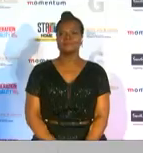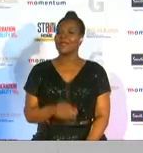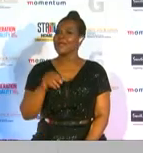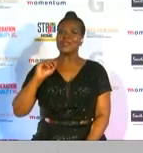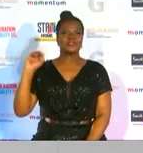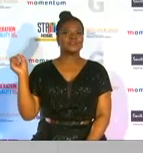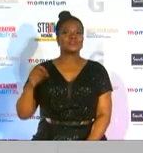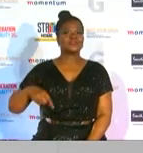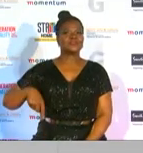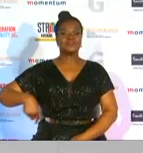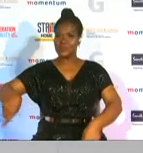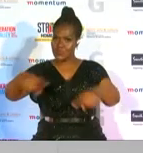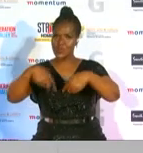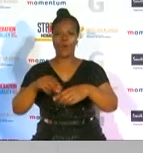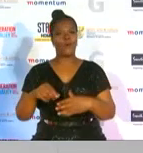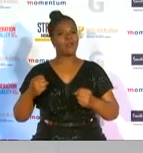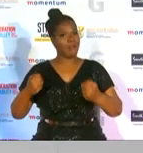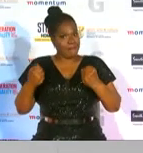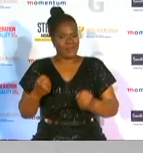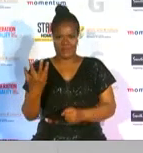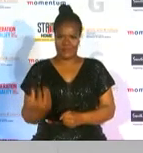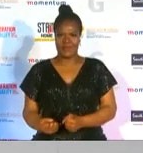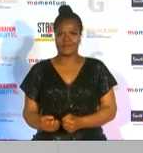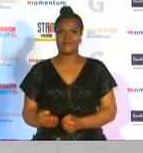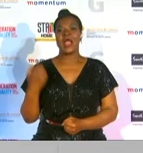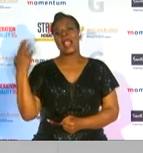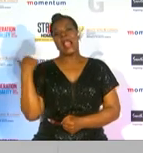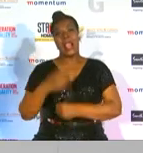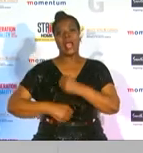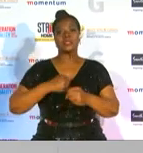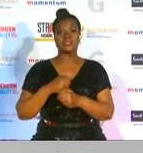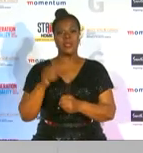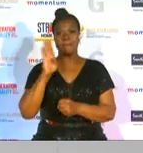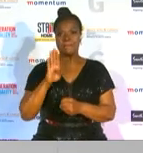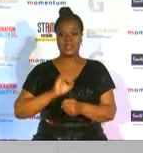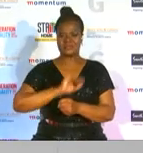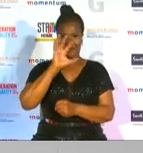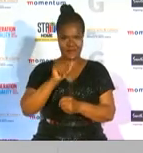now for this next award last year brand south africa partnered g-sport to raise